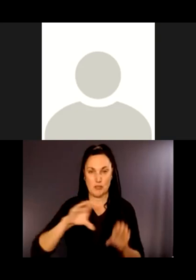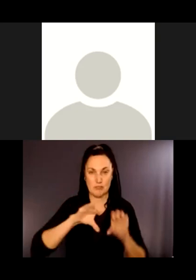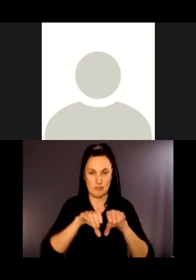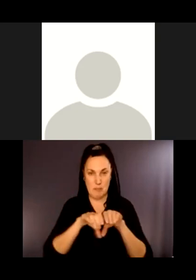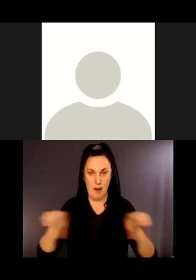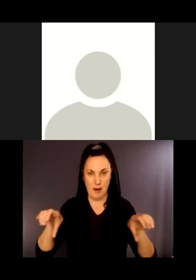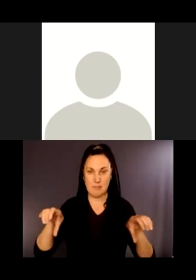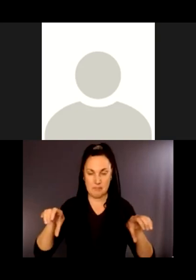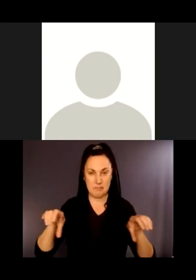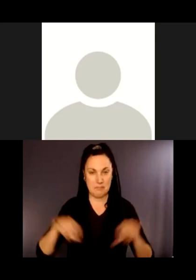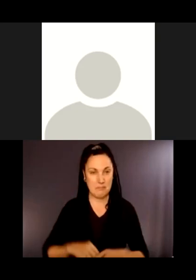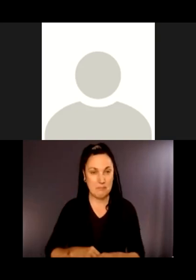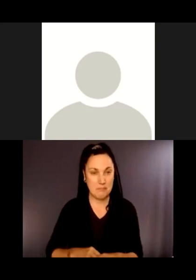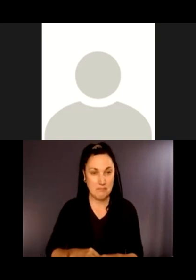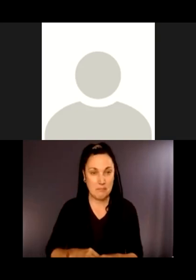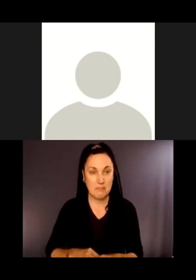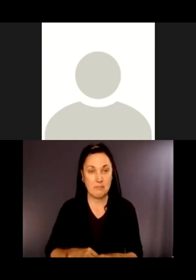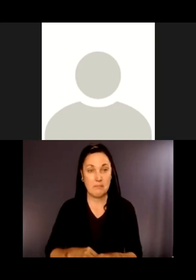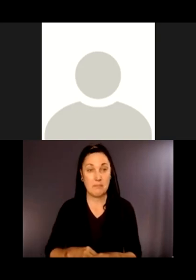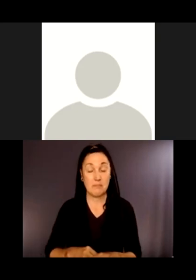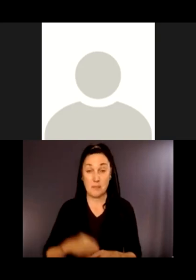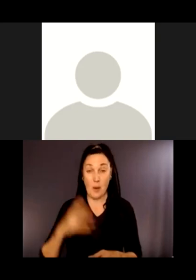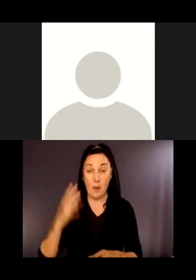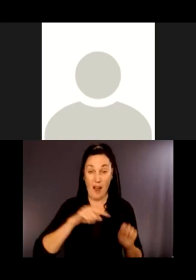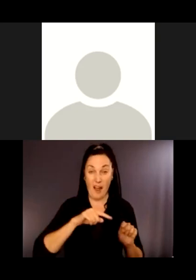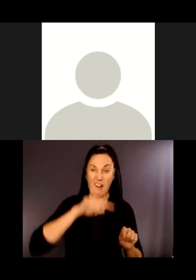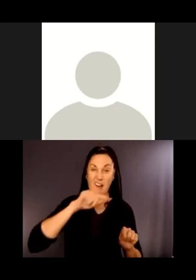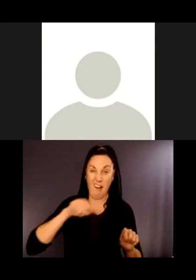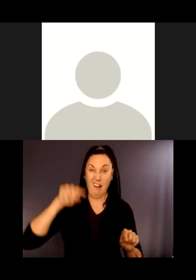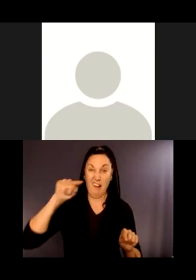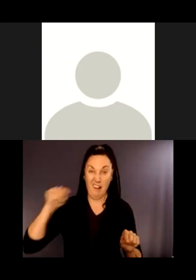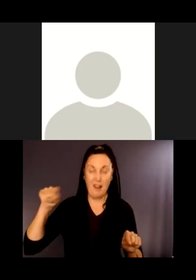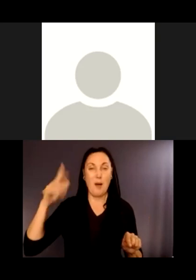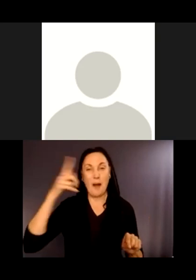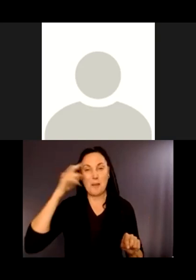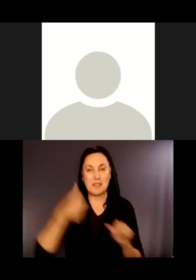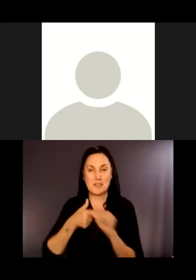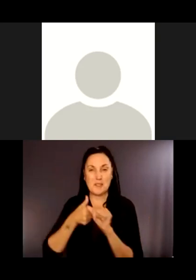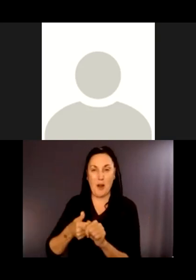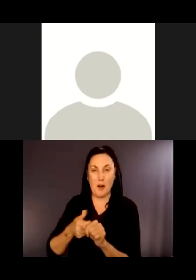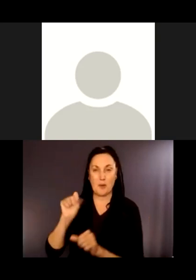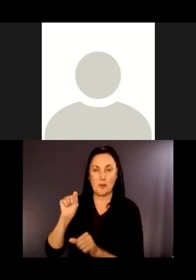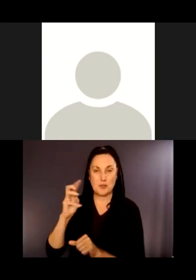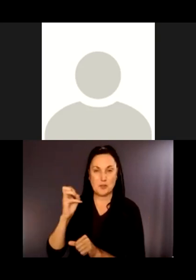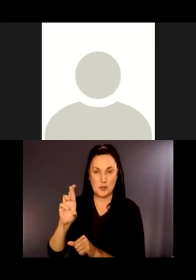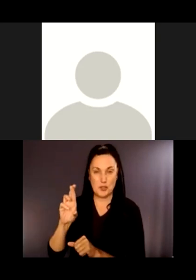It's built that way because it was built to follow the sewer. So in the '60s and '70s, the technology that was available,